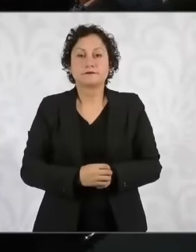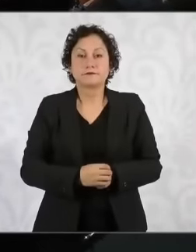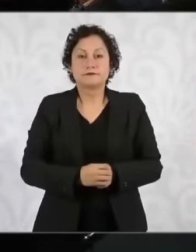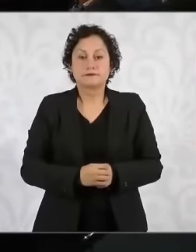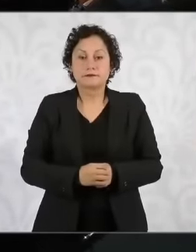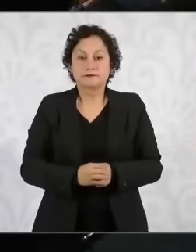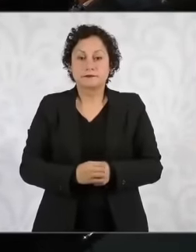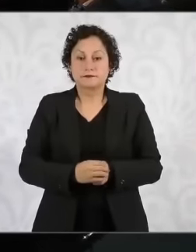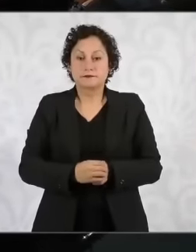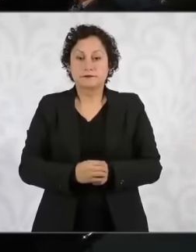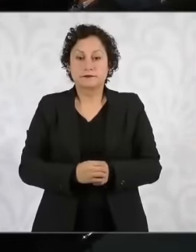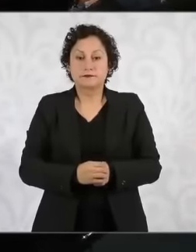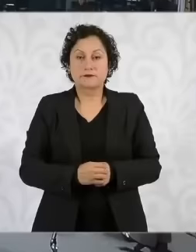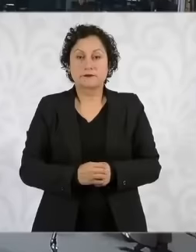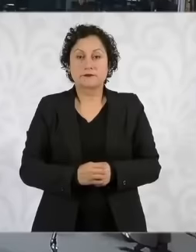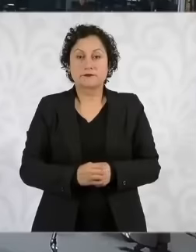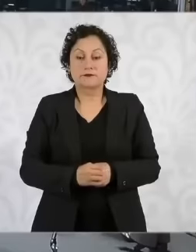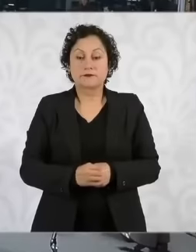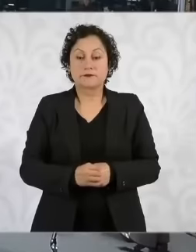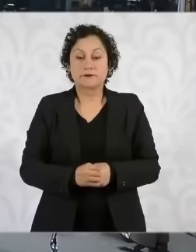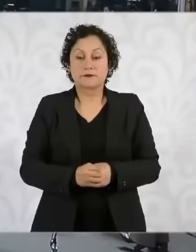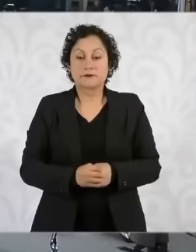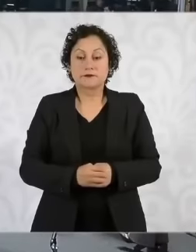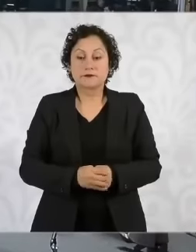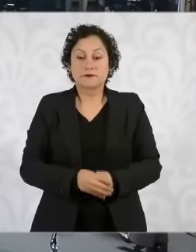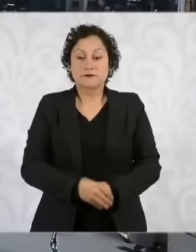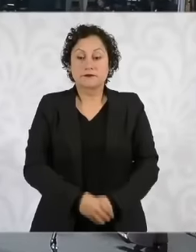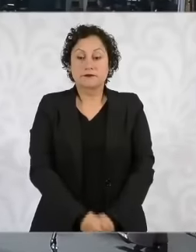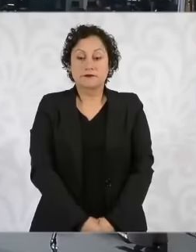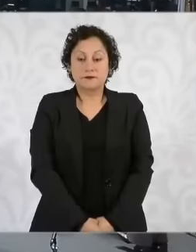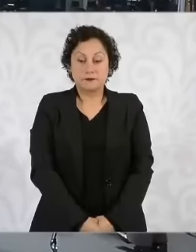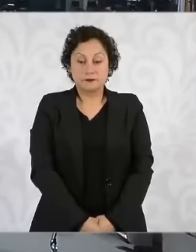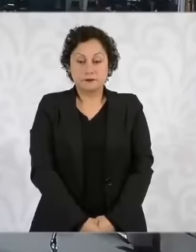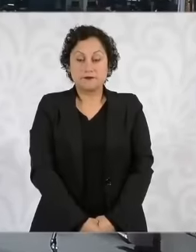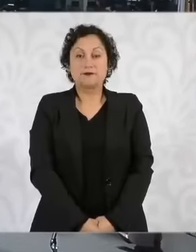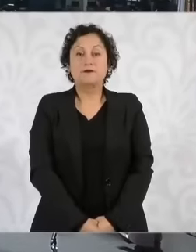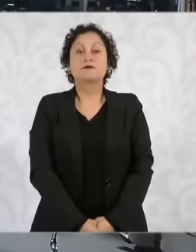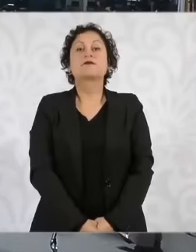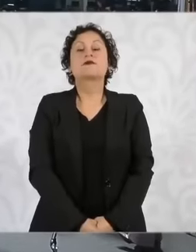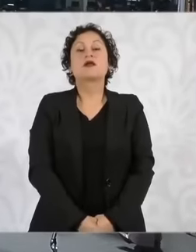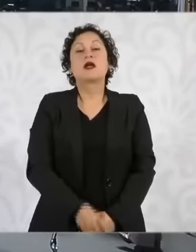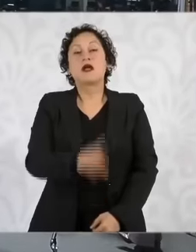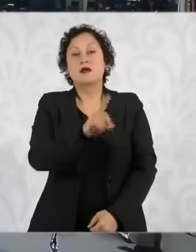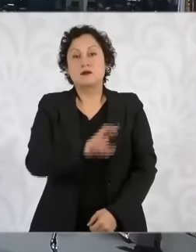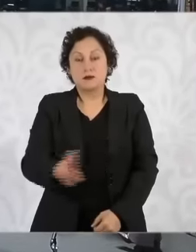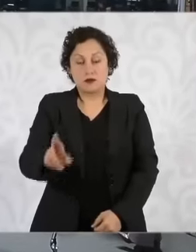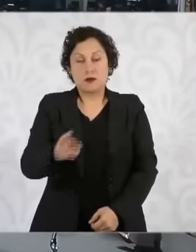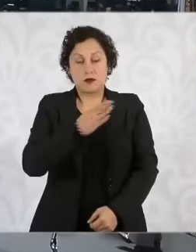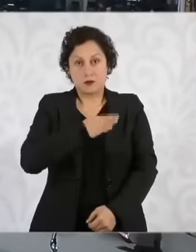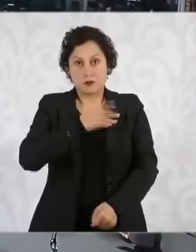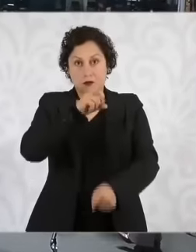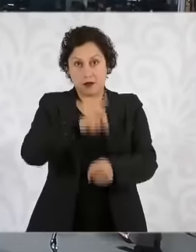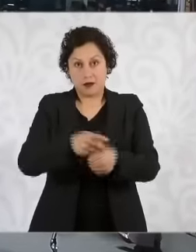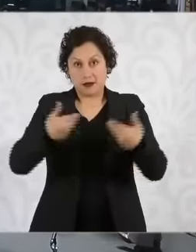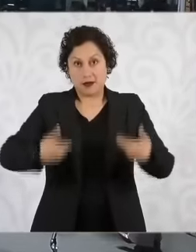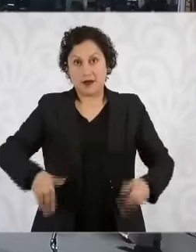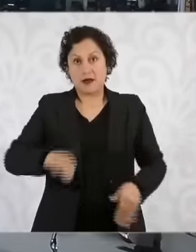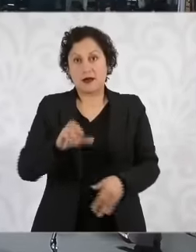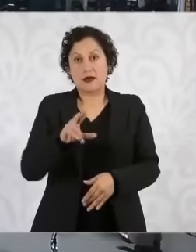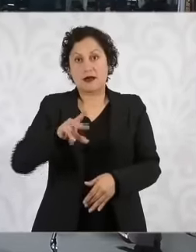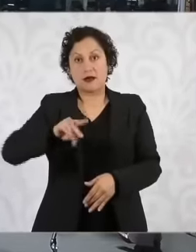here, doctor. Good day Carlos Guzmán from 4 media telecommunications, well, nothing more to specify, eh